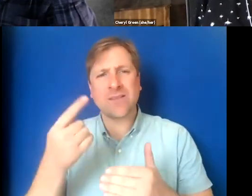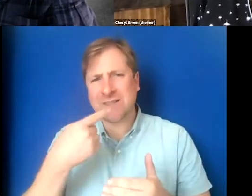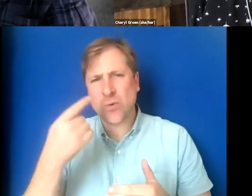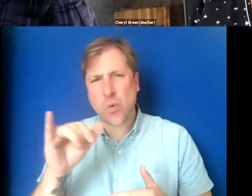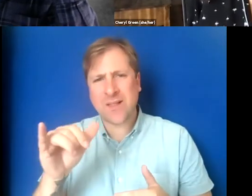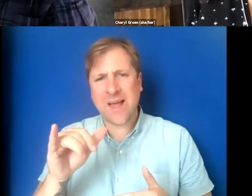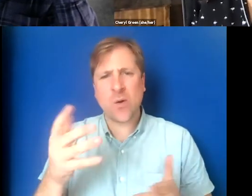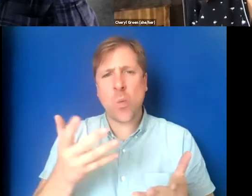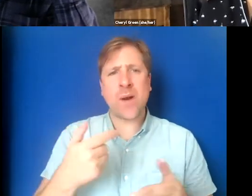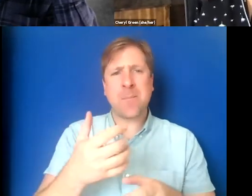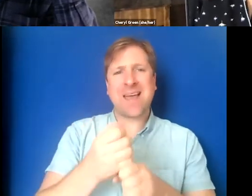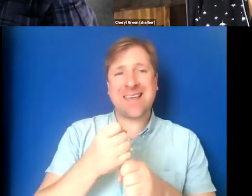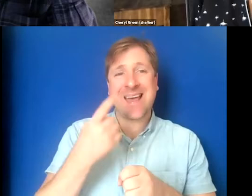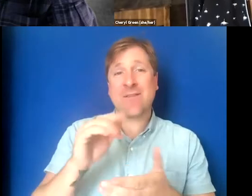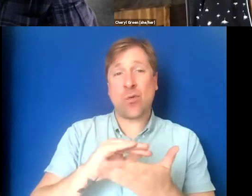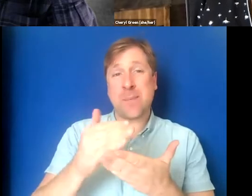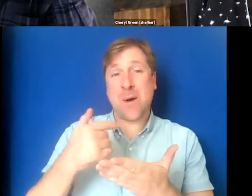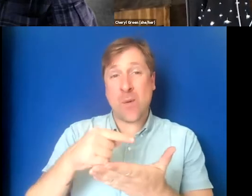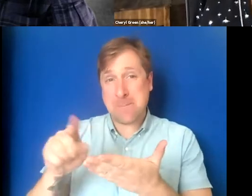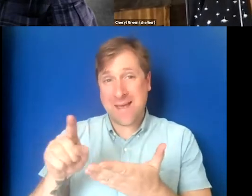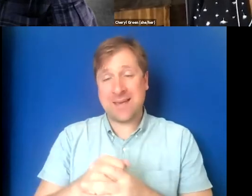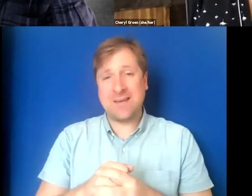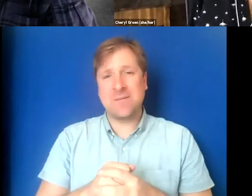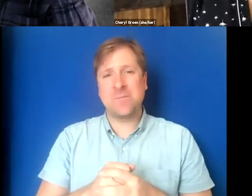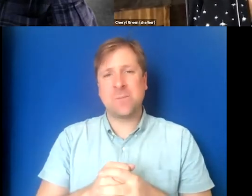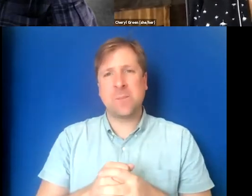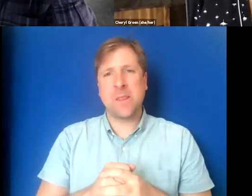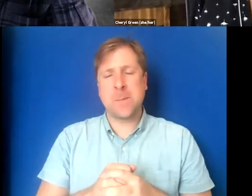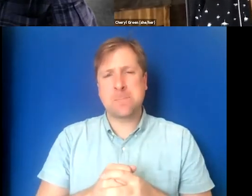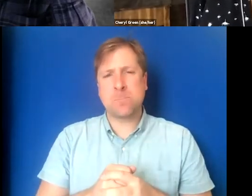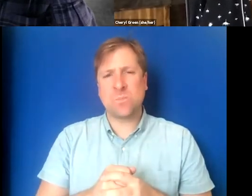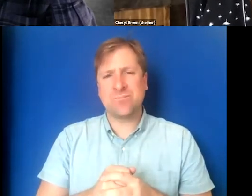What am I getting for the amount I'm paying you? And I guess if you find someone